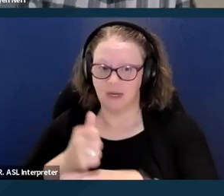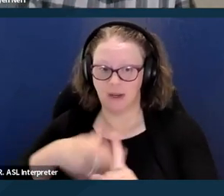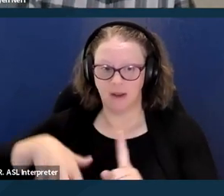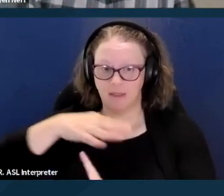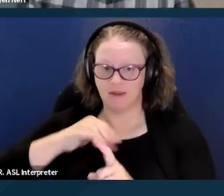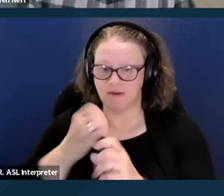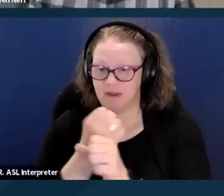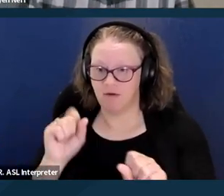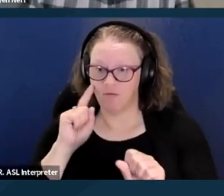Next slide, please.